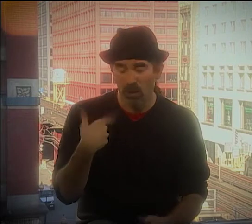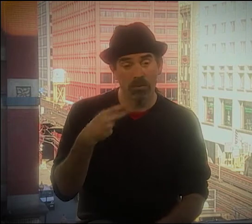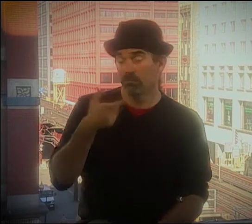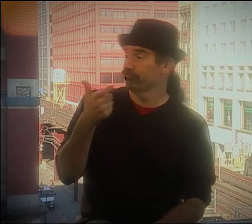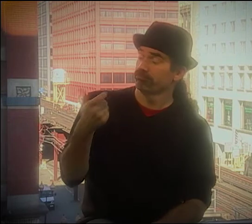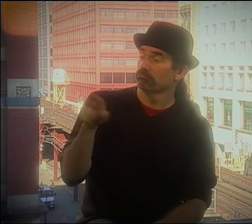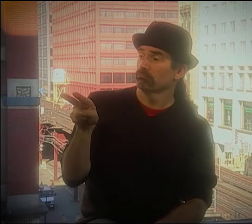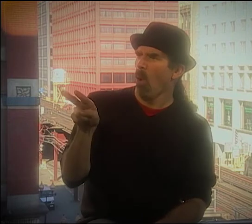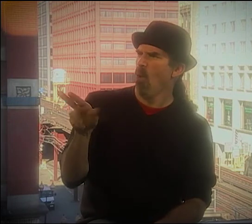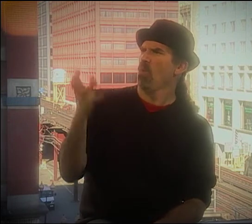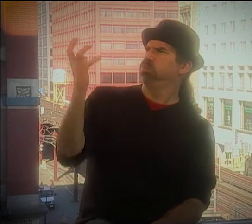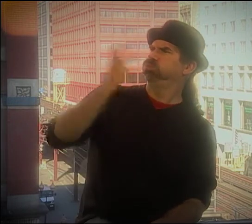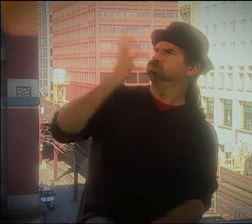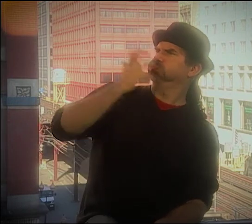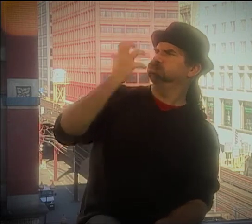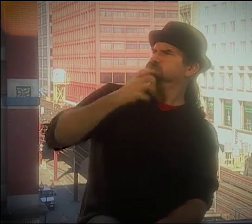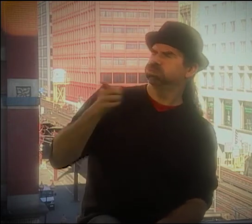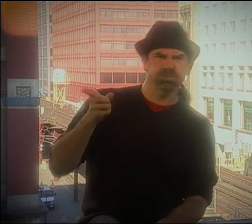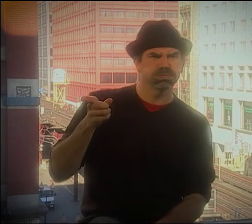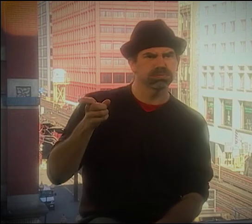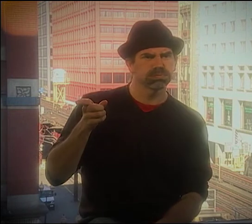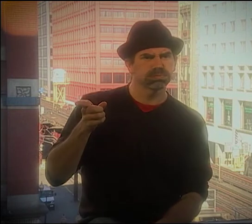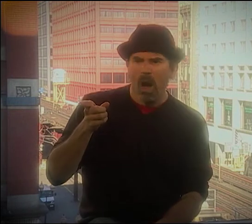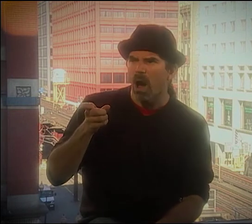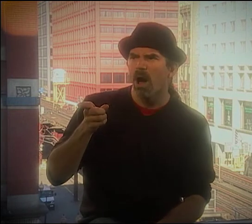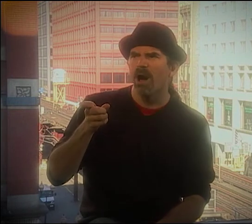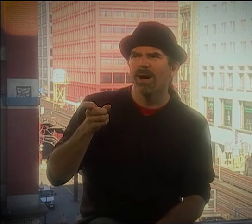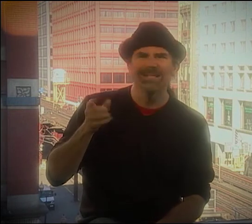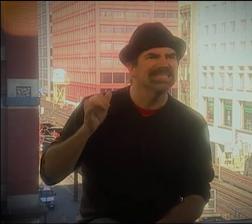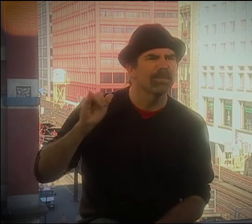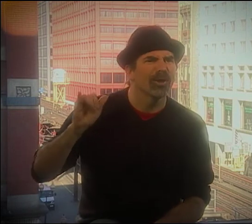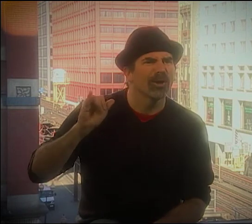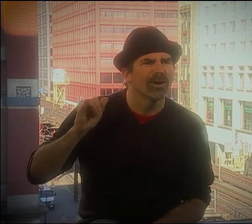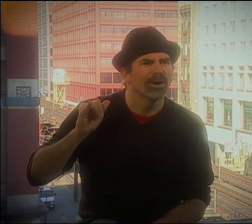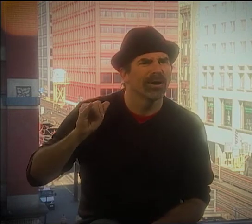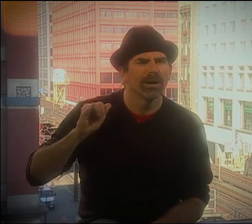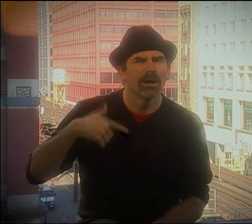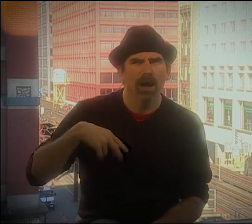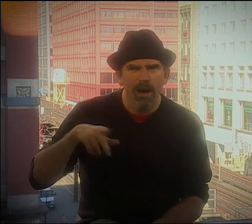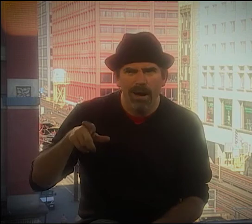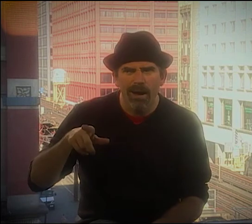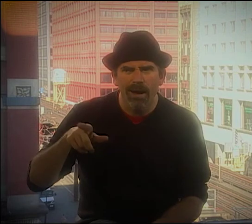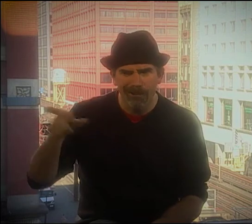EXPRESS HERSELF. AND I THOUGHT, "WOW!